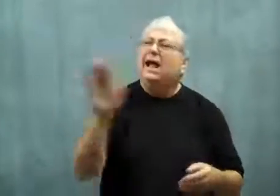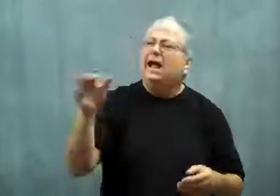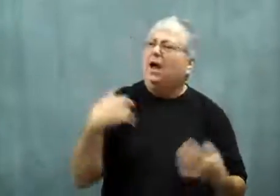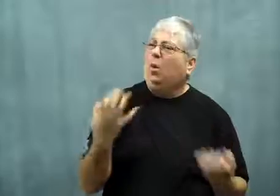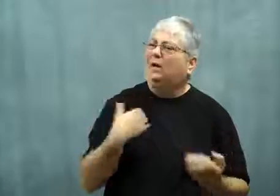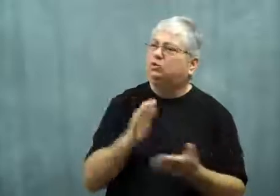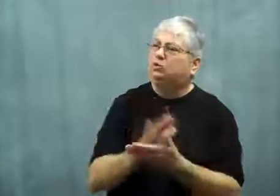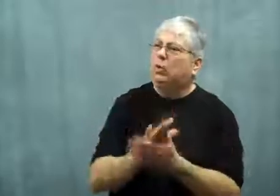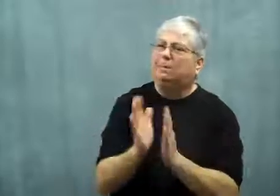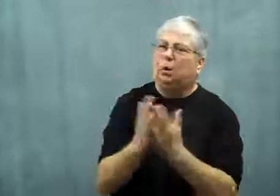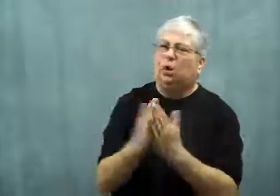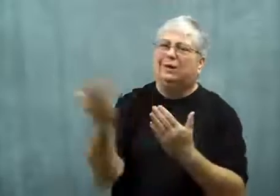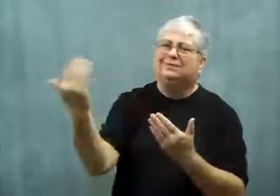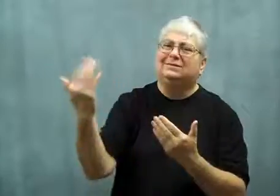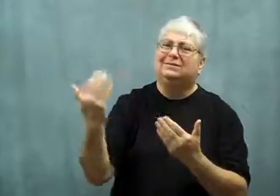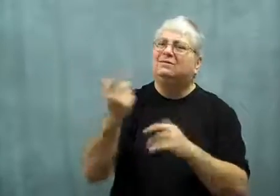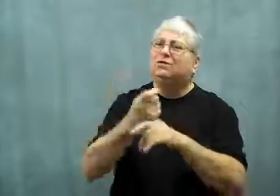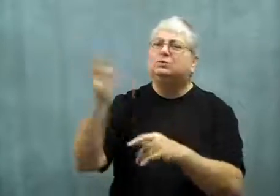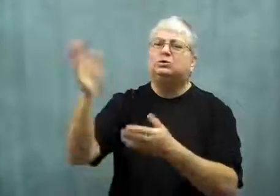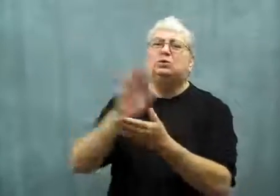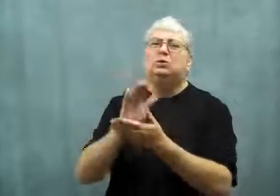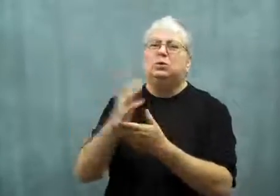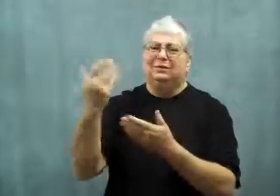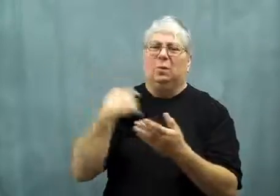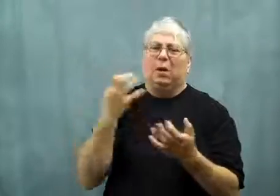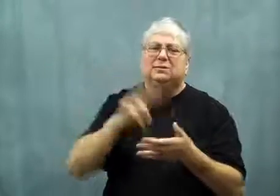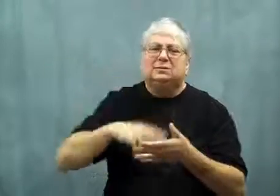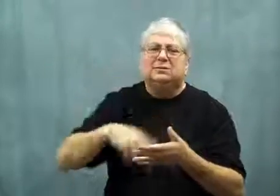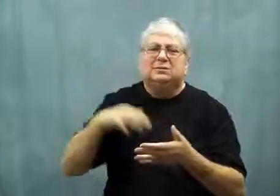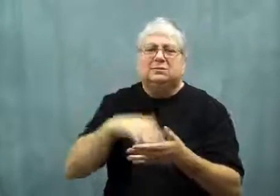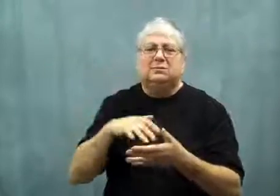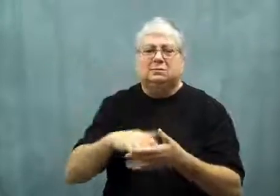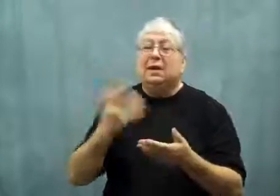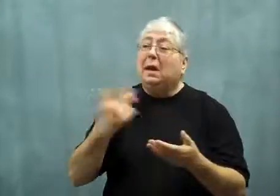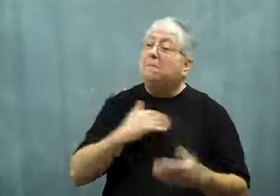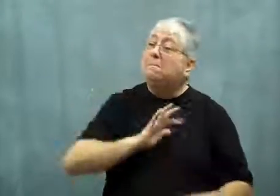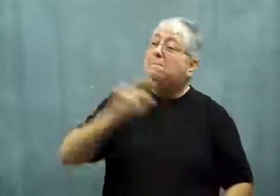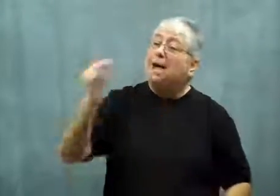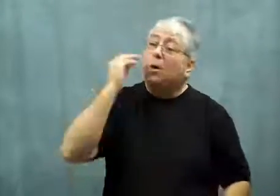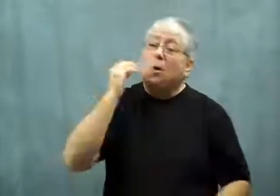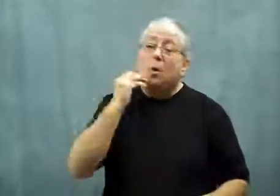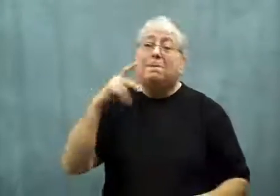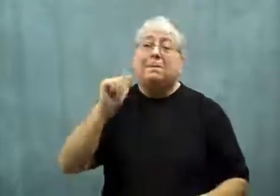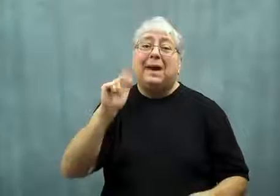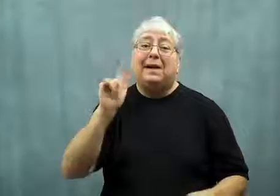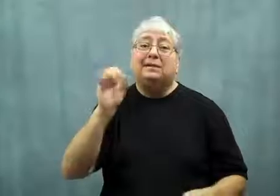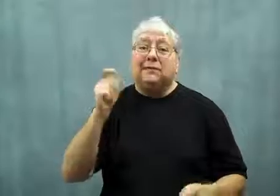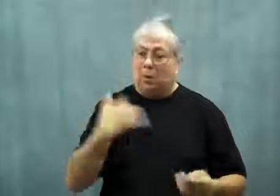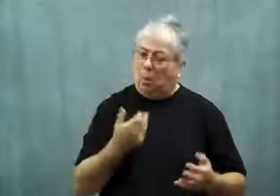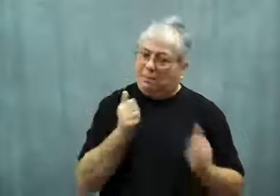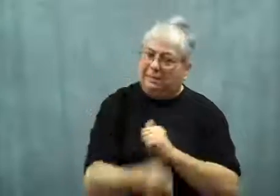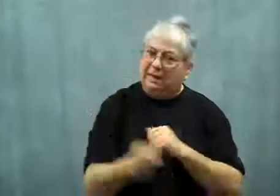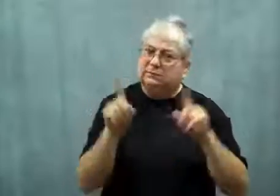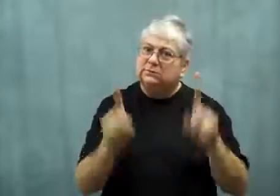and has been asking for her school books so she can study.